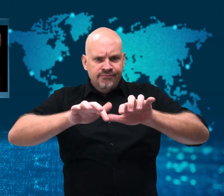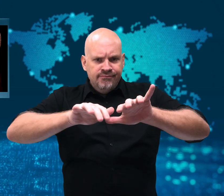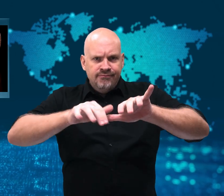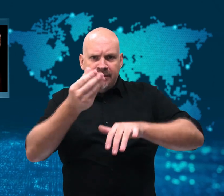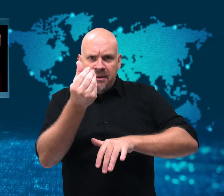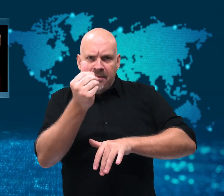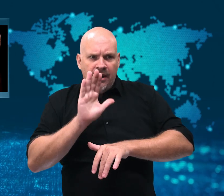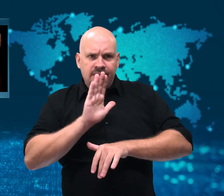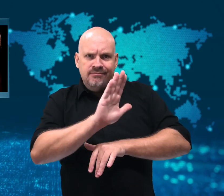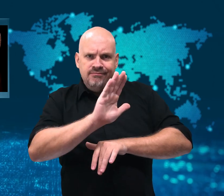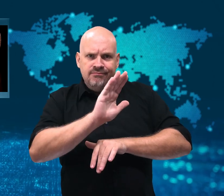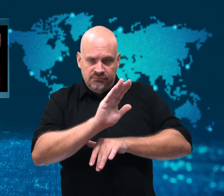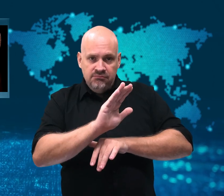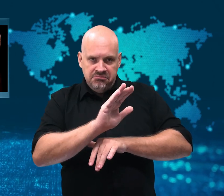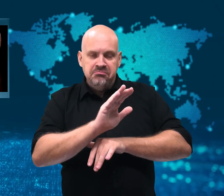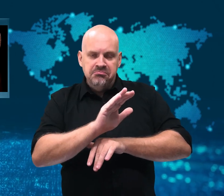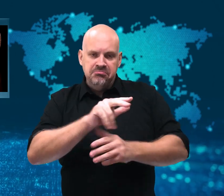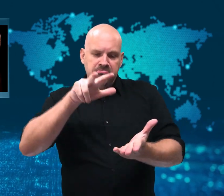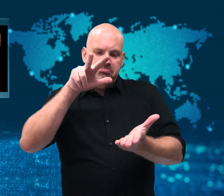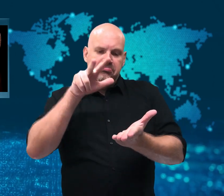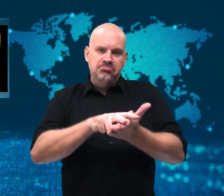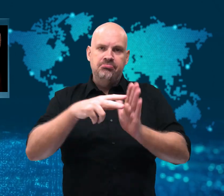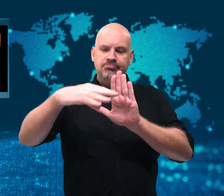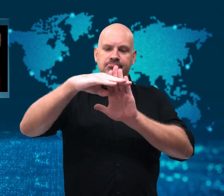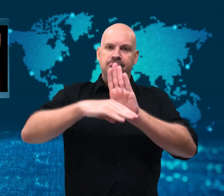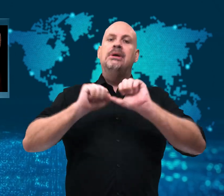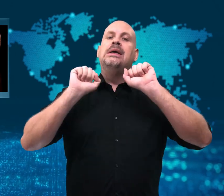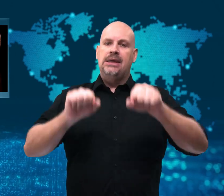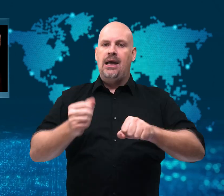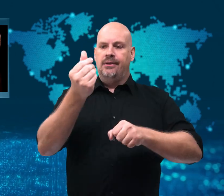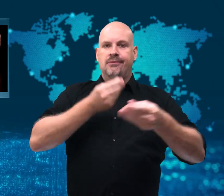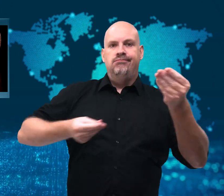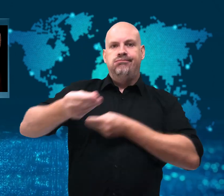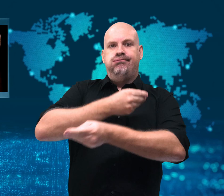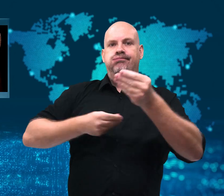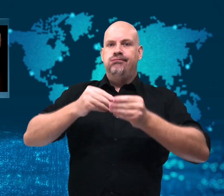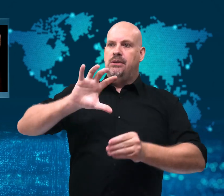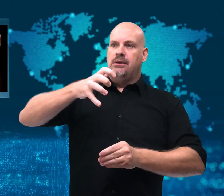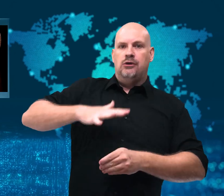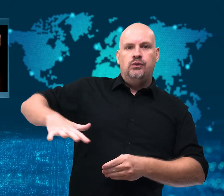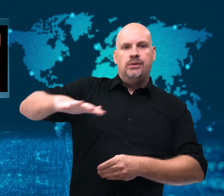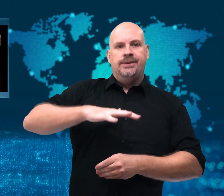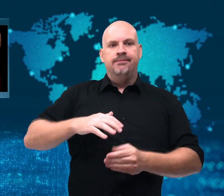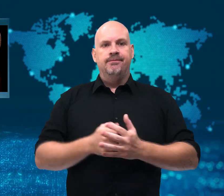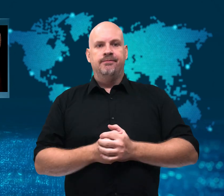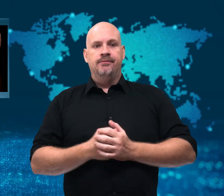Bitcoin as legal currency. On Tuesday,